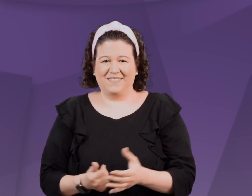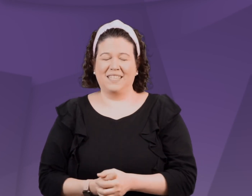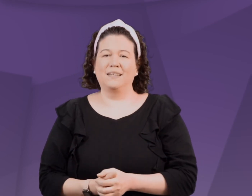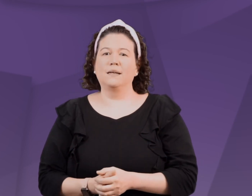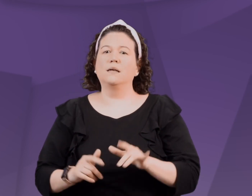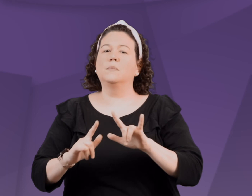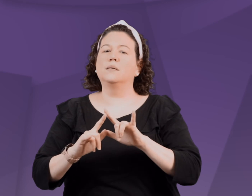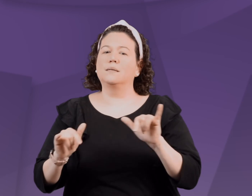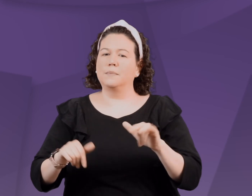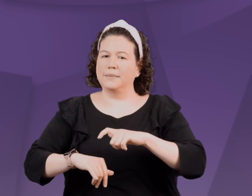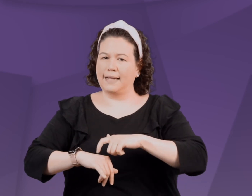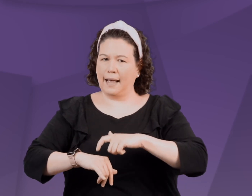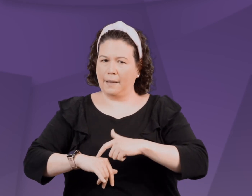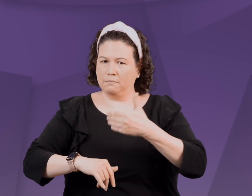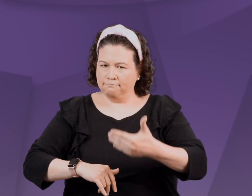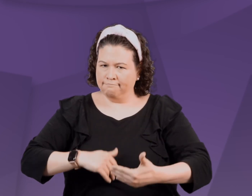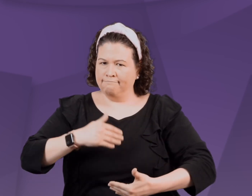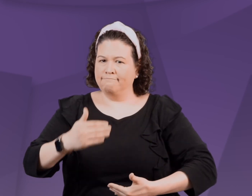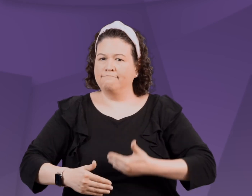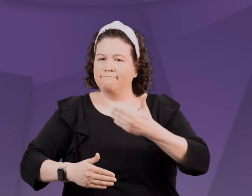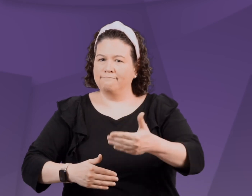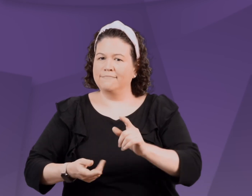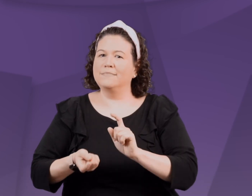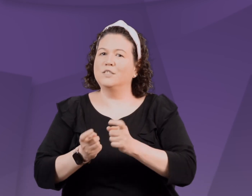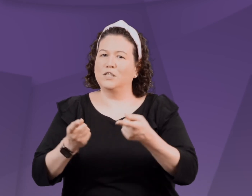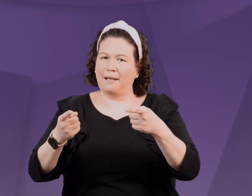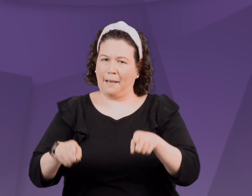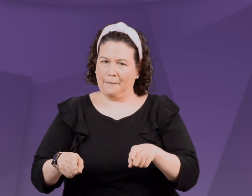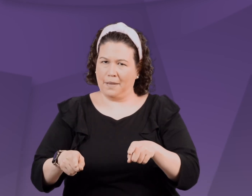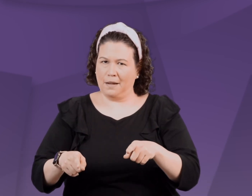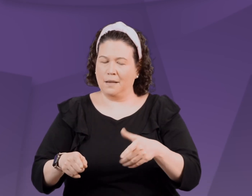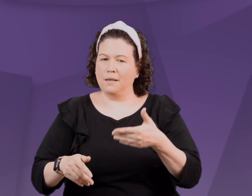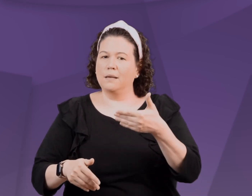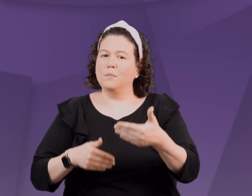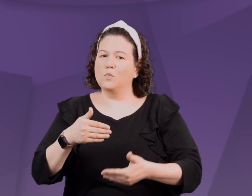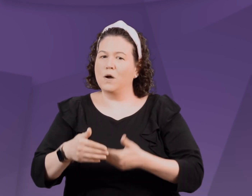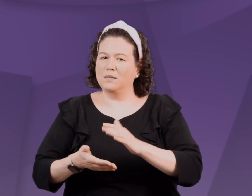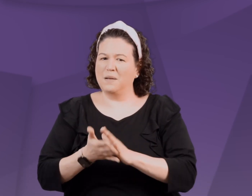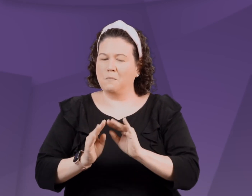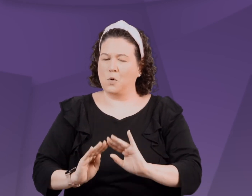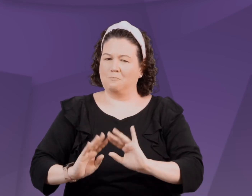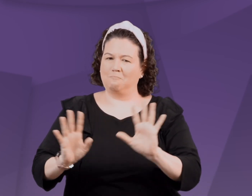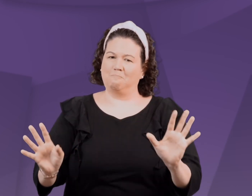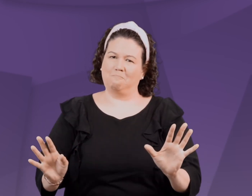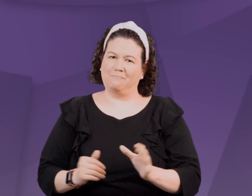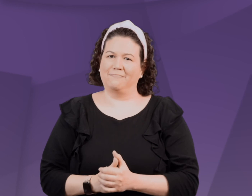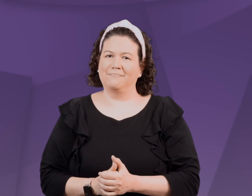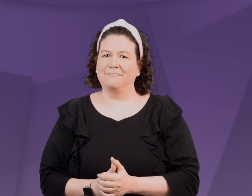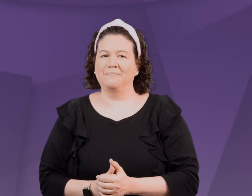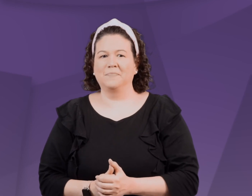However, over time little by little change happens and the progress is evident.